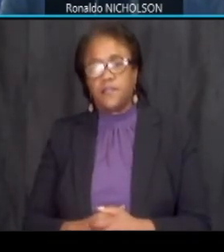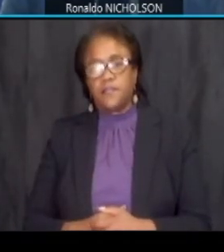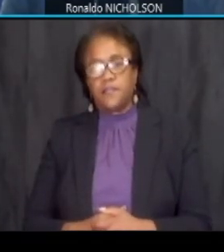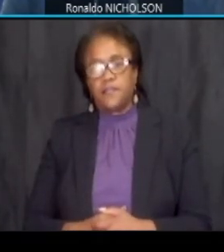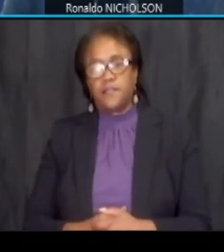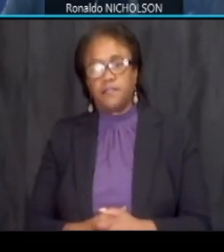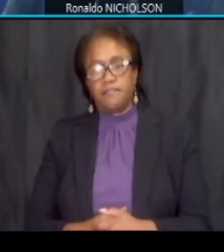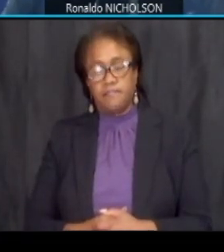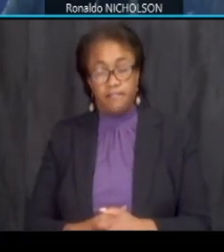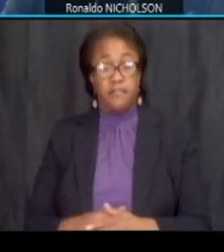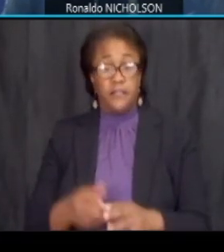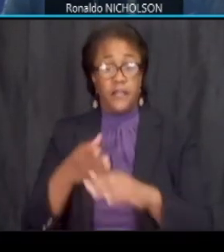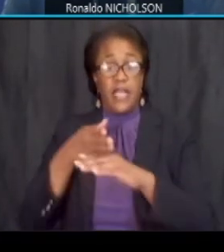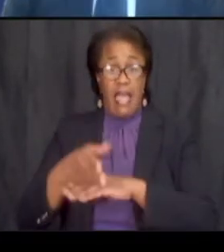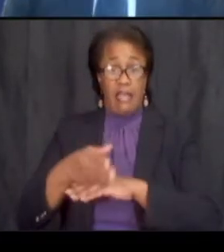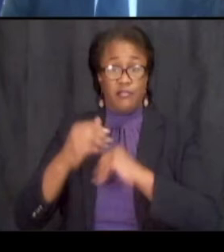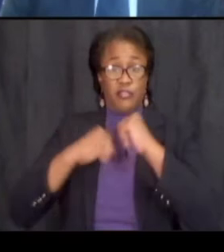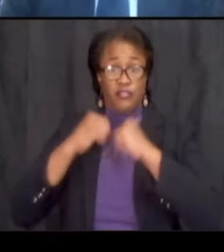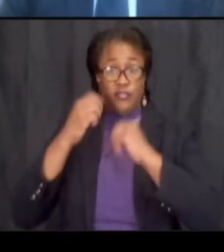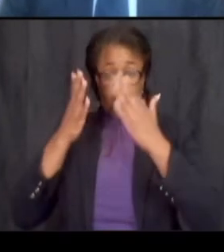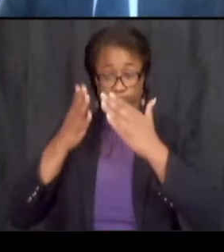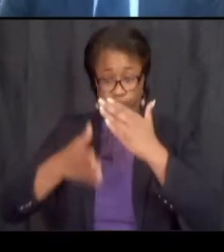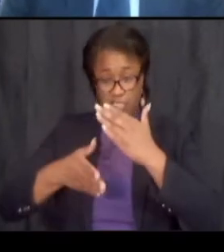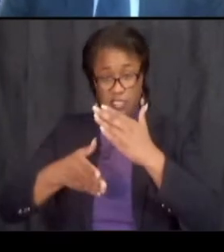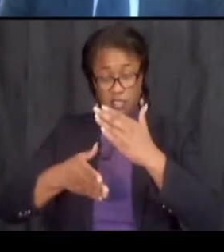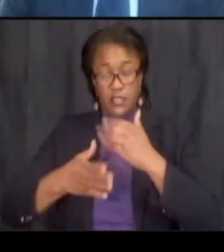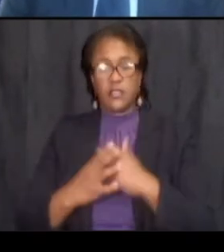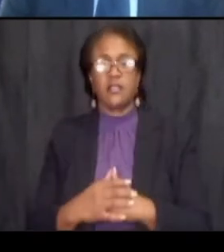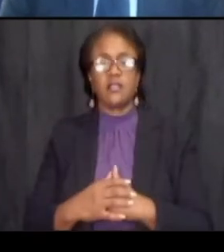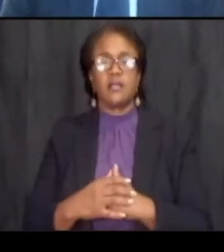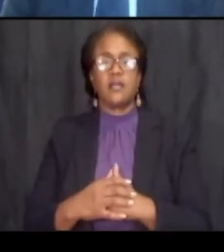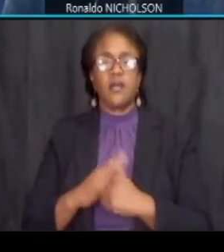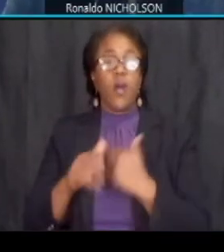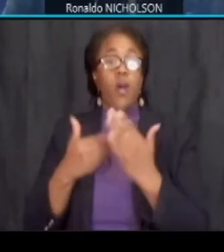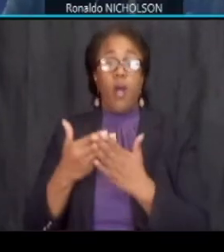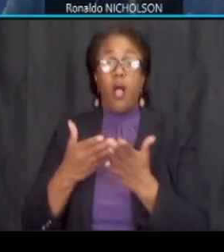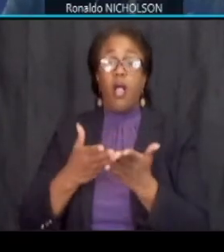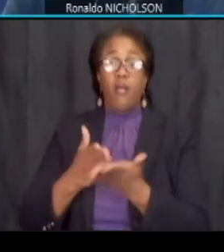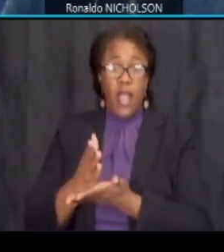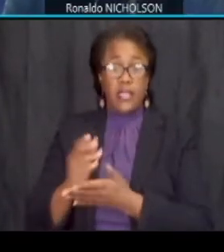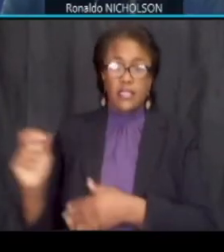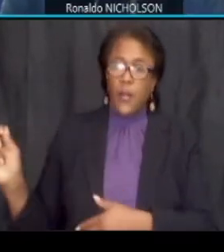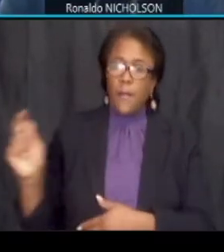and after the construction is completed all rights revert back to the property owner